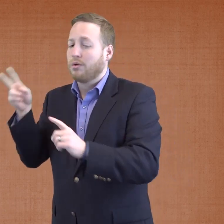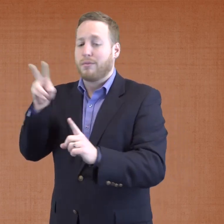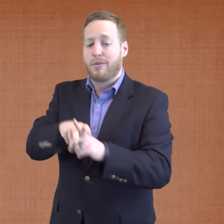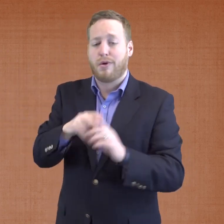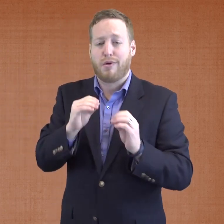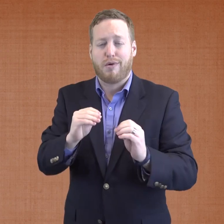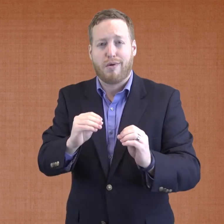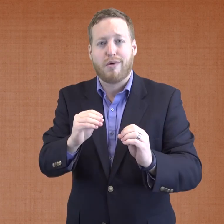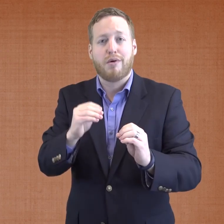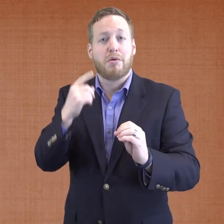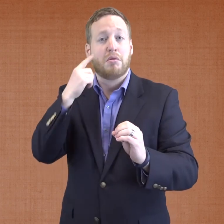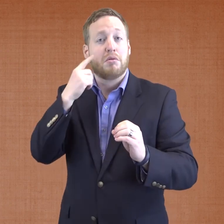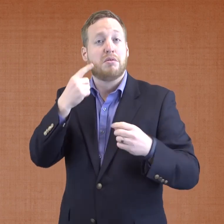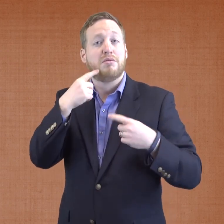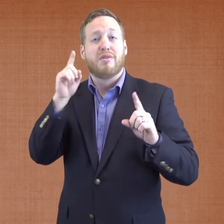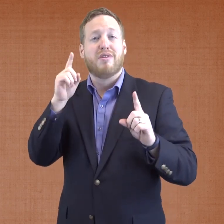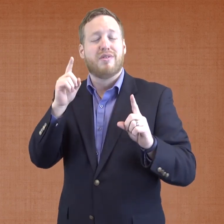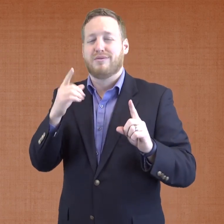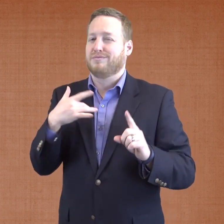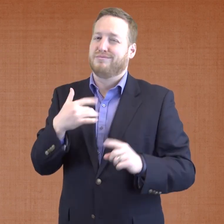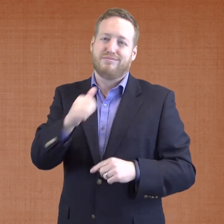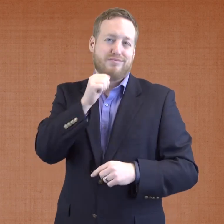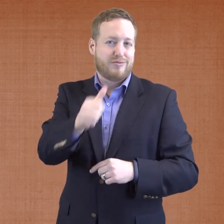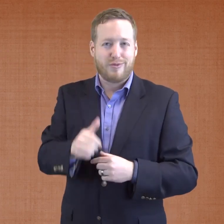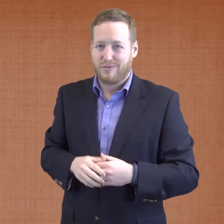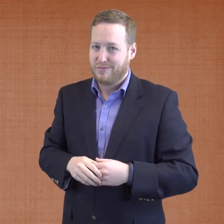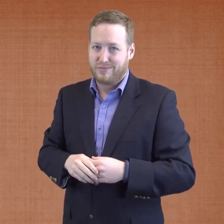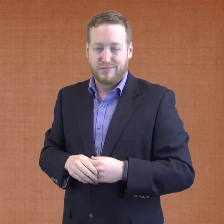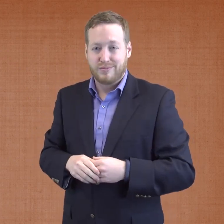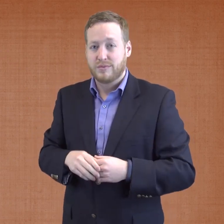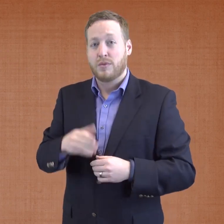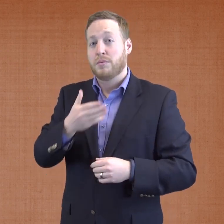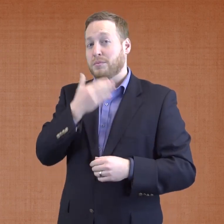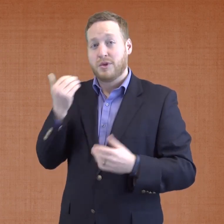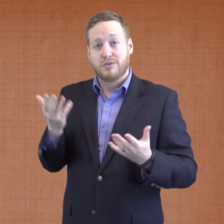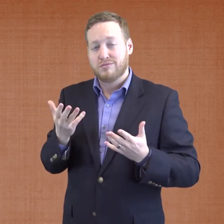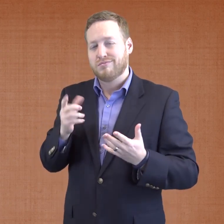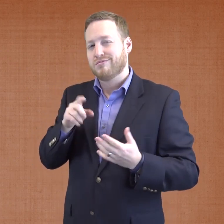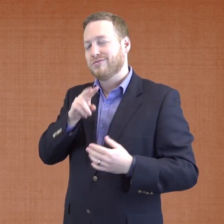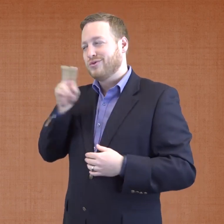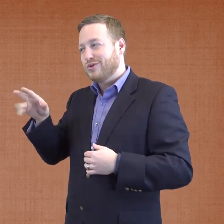children who are struggling to develop their literacy skills when they should instead be replicating the conditions in